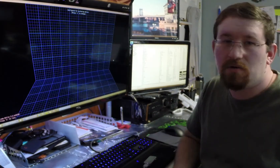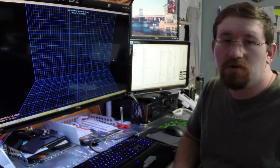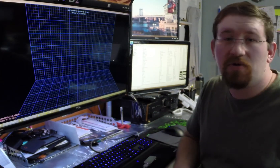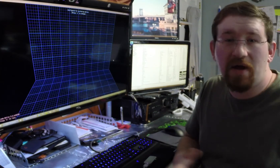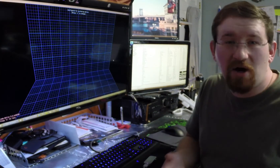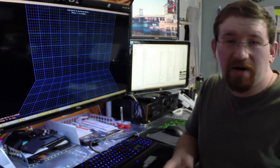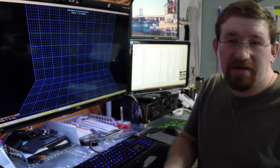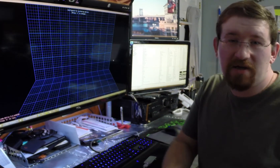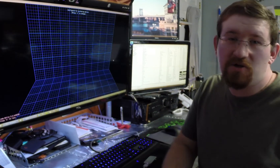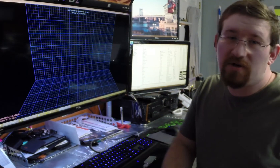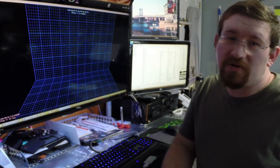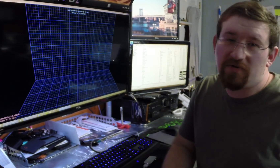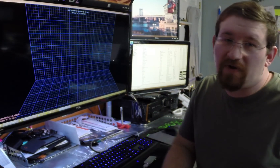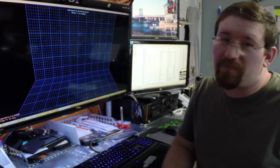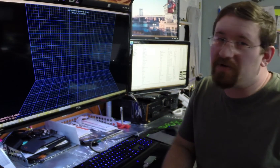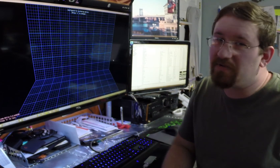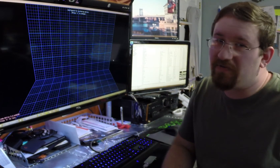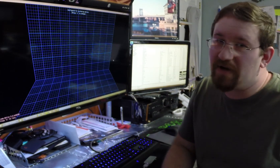So they are continuing to develop this device,